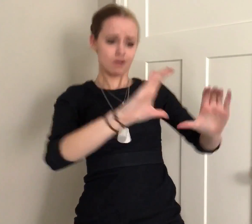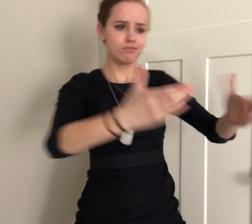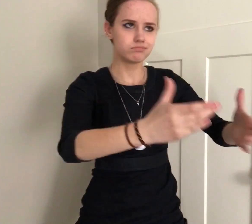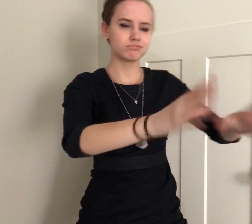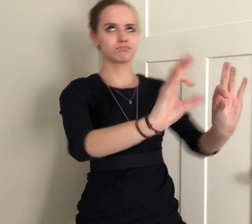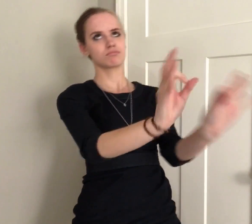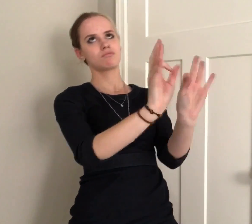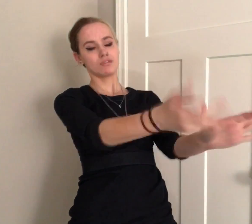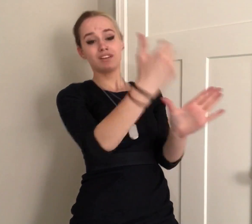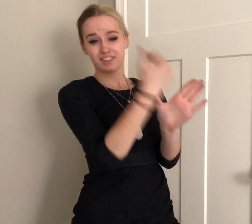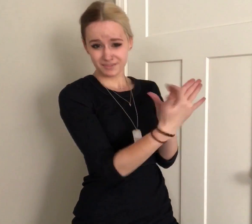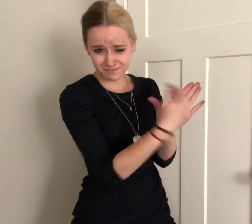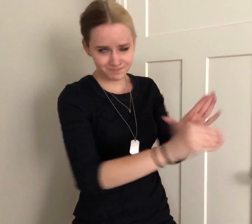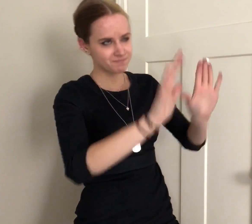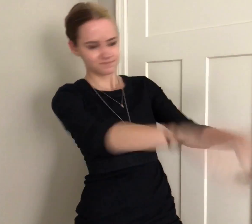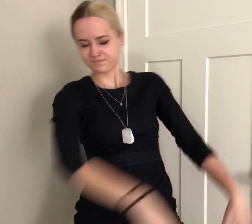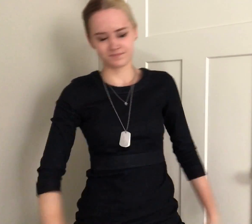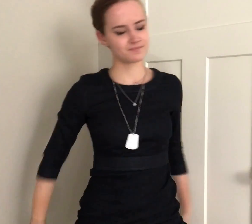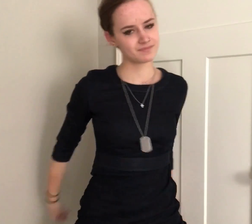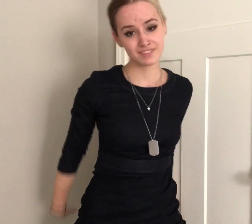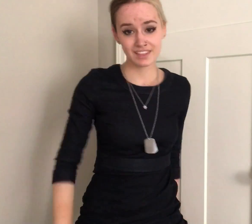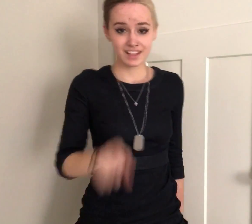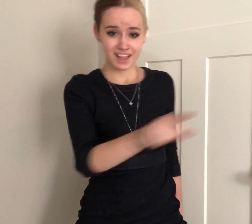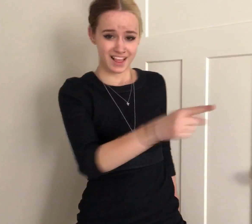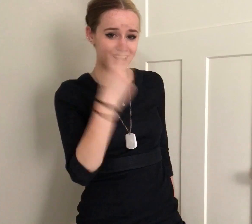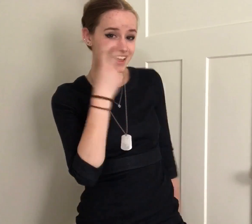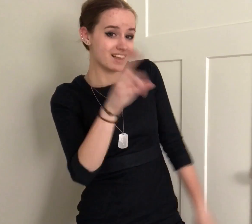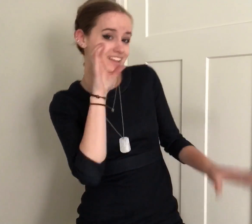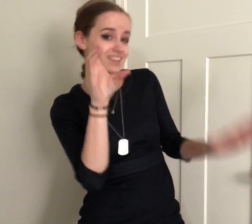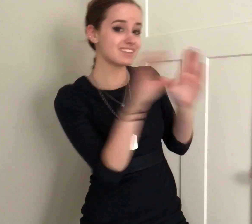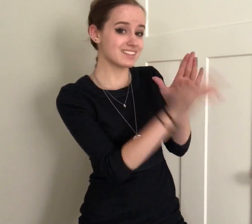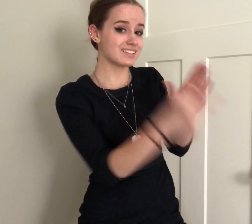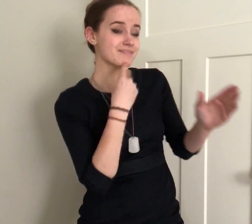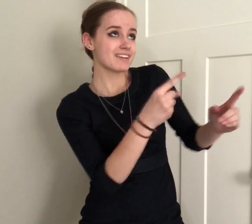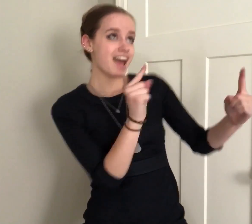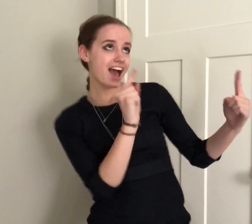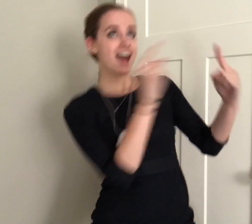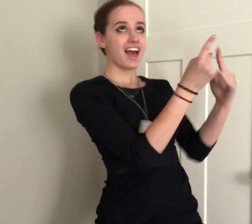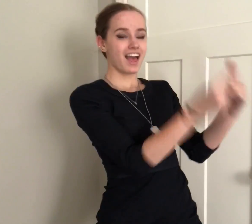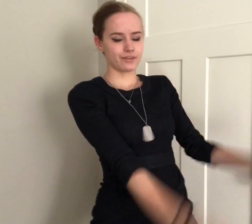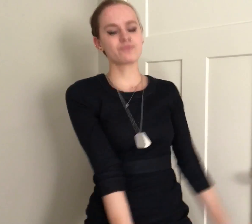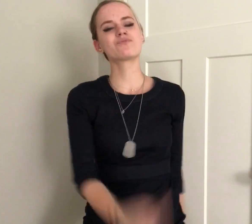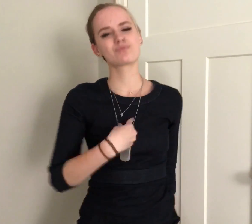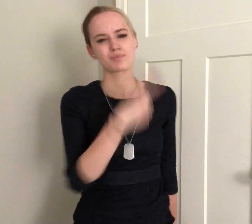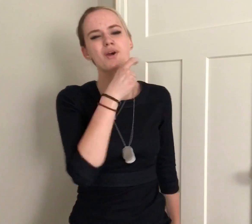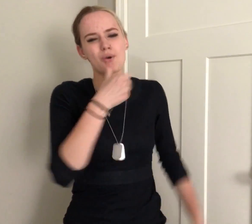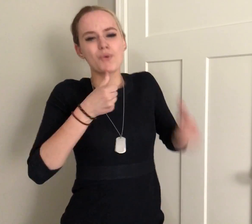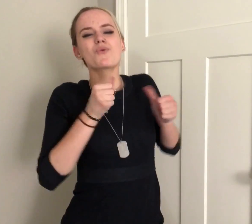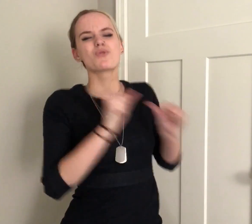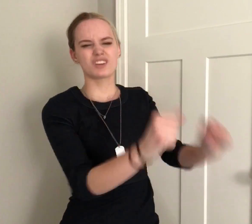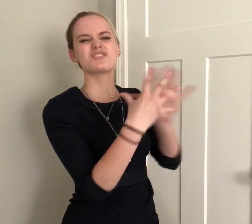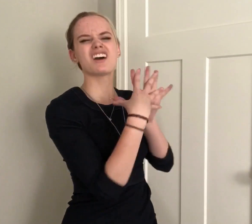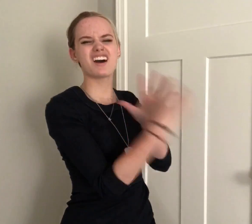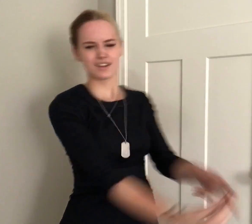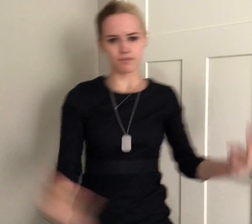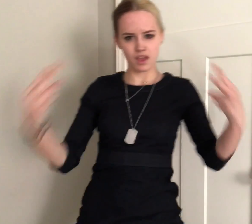I don't bother with these hoes Don't let these hoes bother me They see pictures, they say goals Bitch, I'm who they tryna be